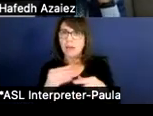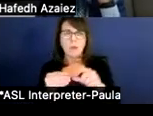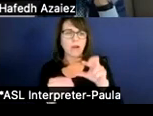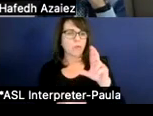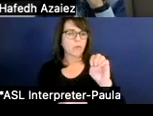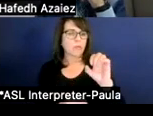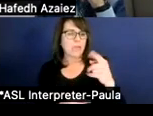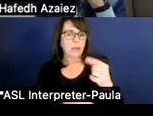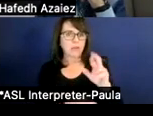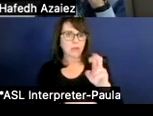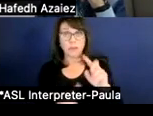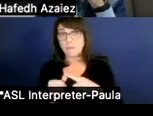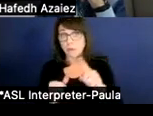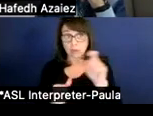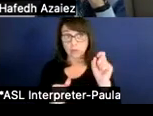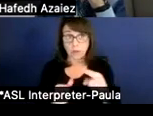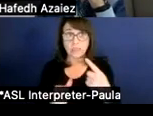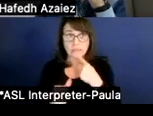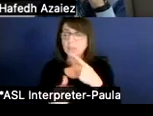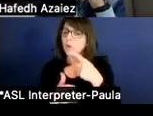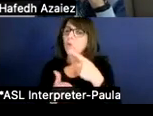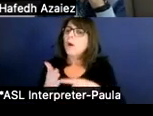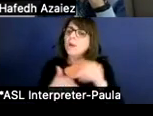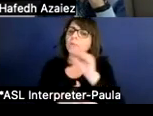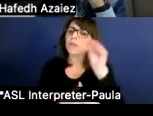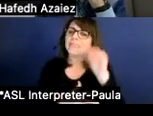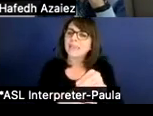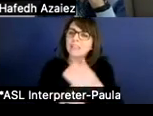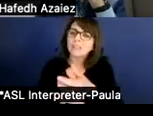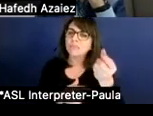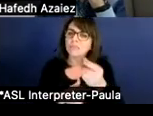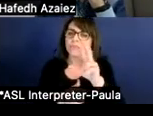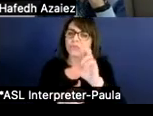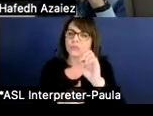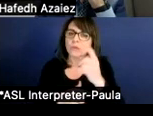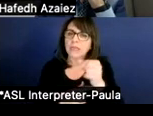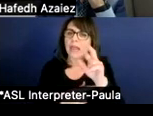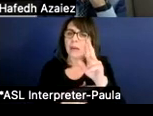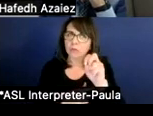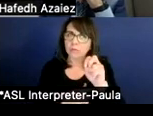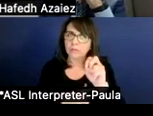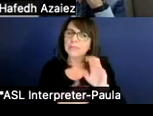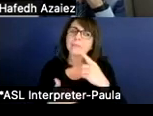what percentage is recapture our overall of the... Excuse me, let me rephrase this.